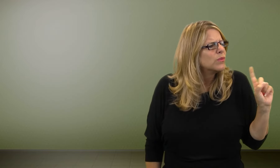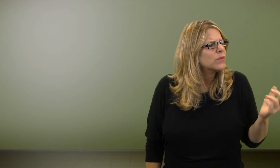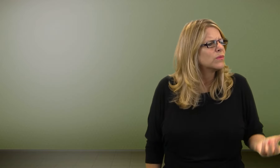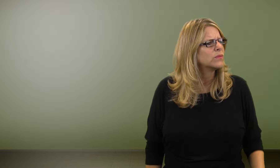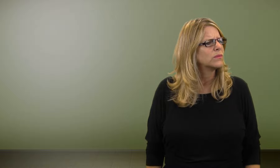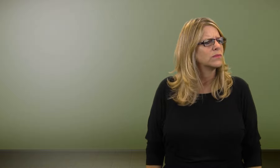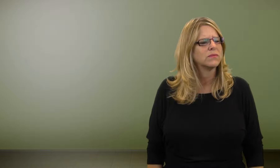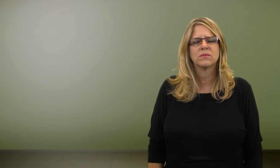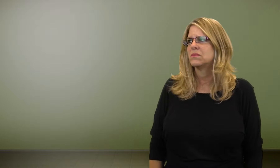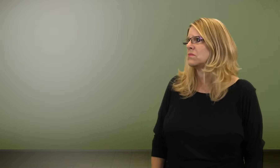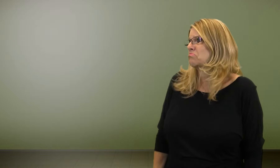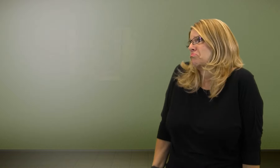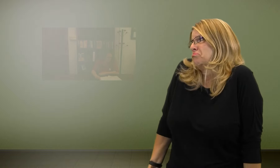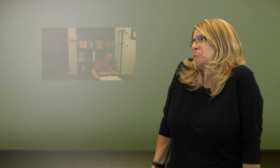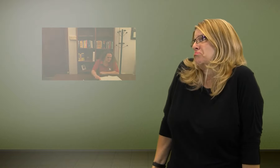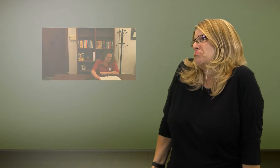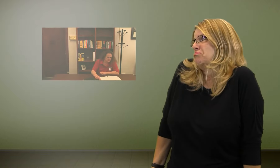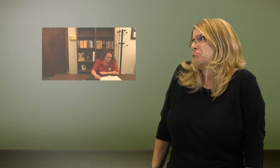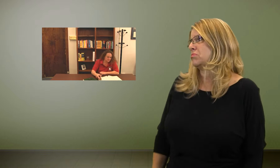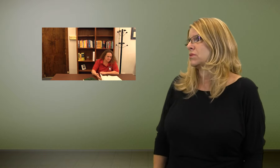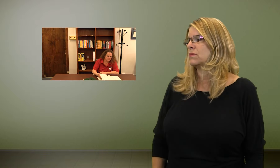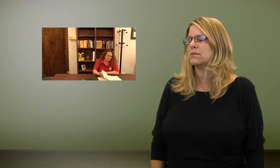"Where is Cindy?" "I don't know."